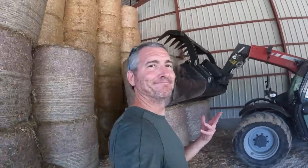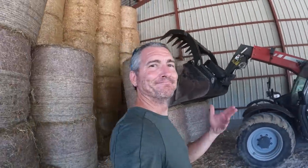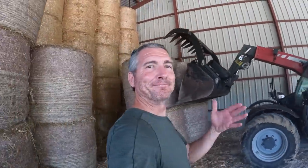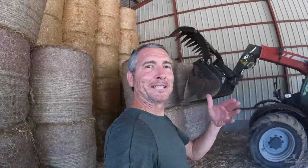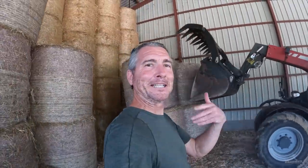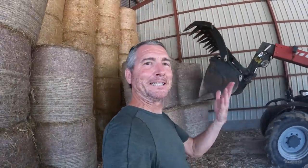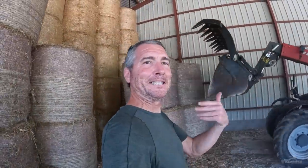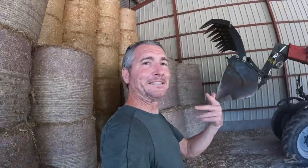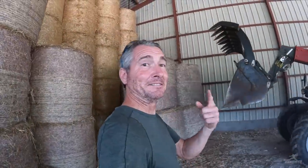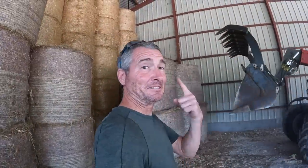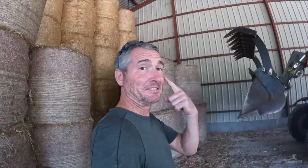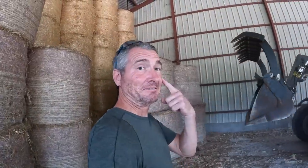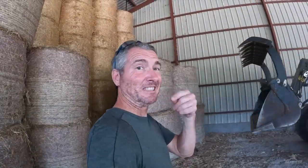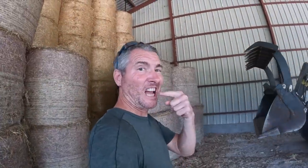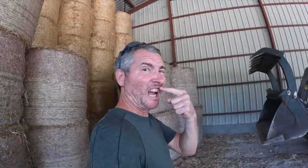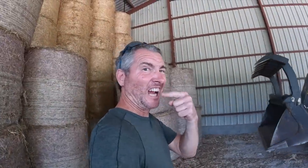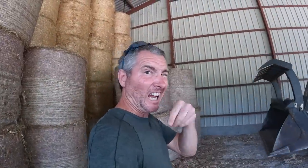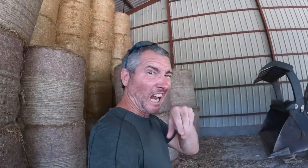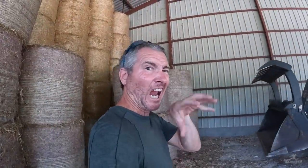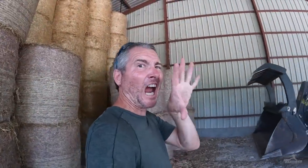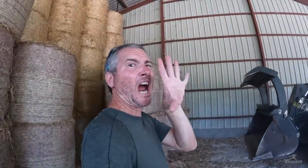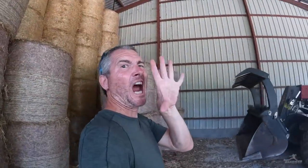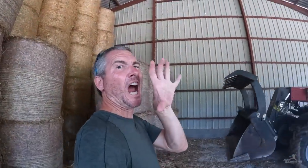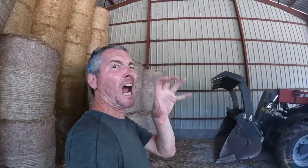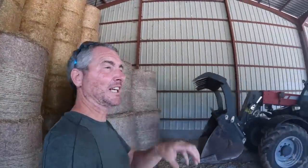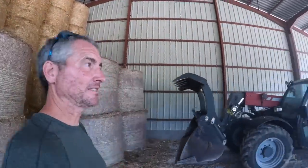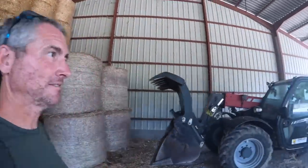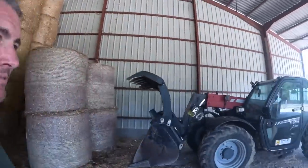See how easy it is for those teeth to grip the hay?